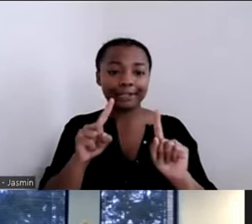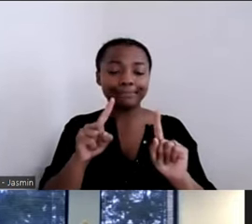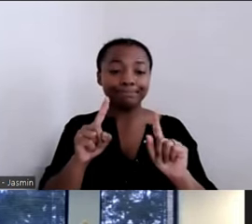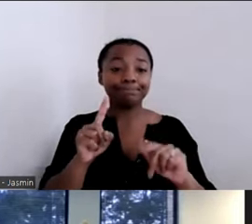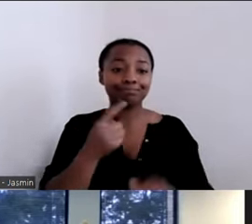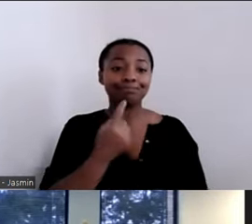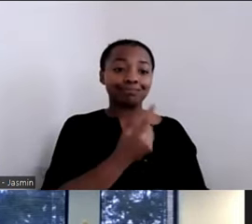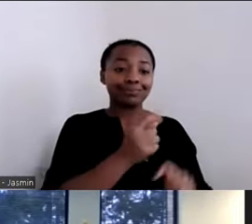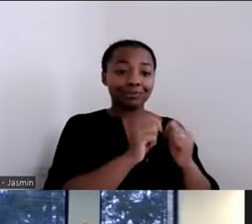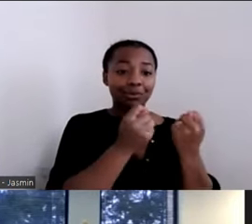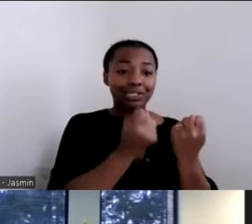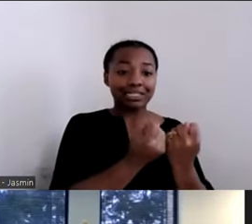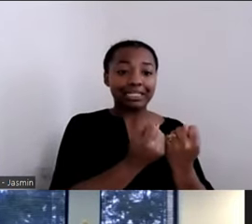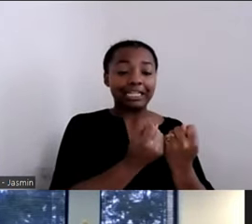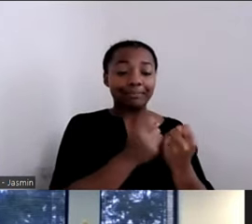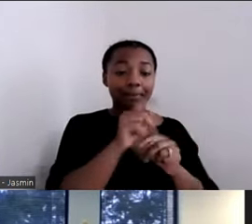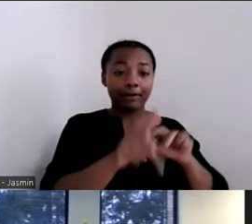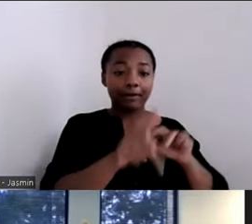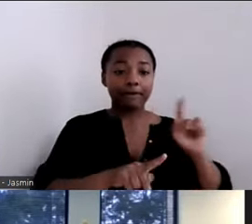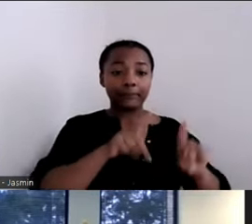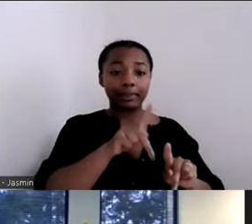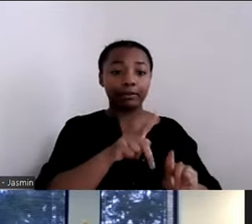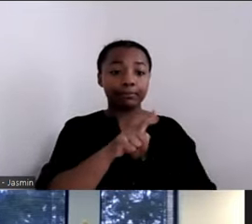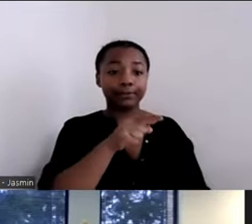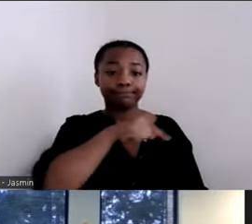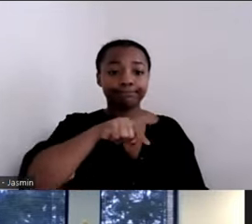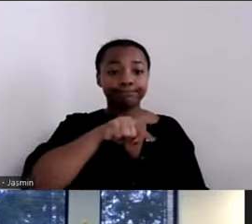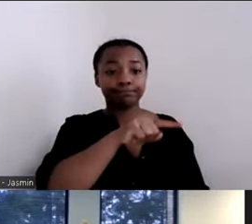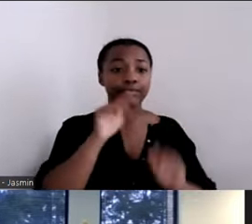People who really focus on our landlord engagement and recruitment.